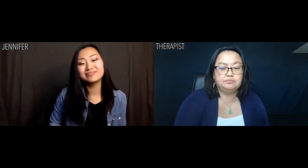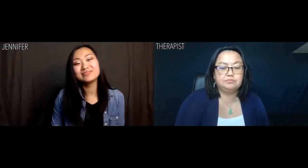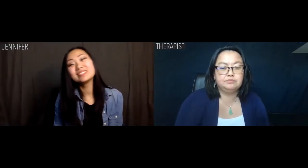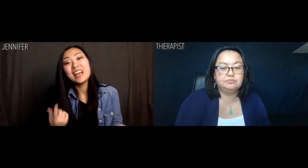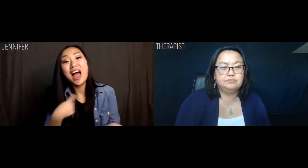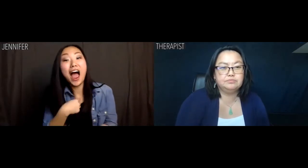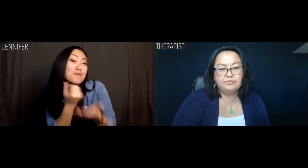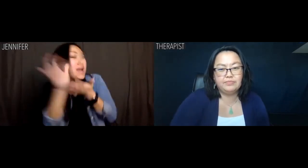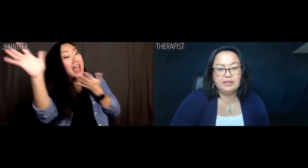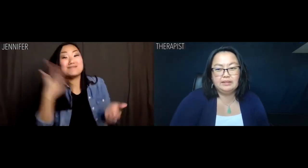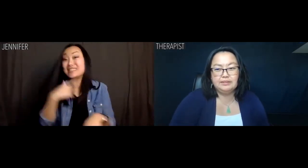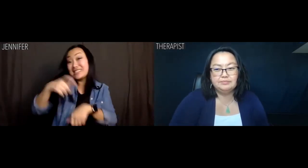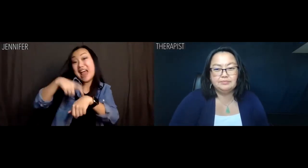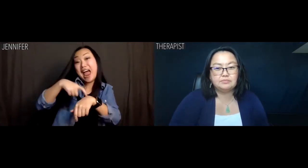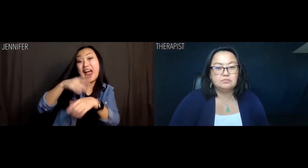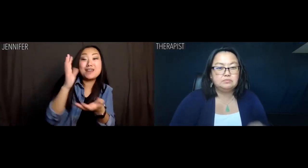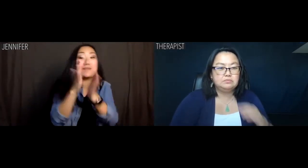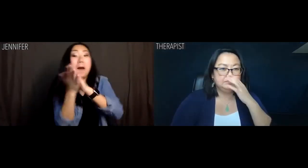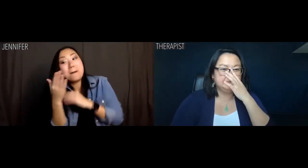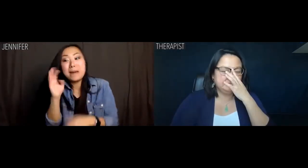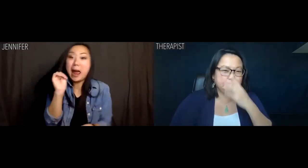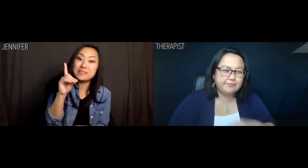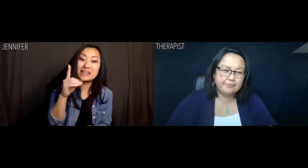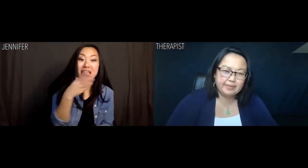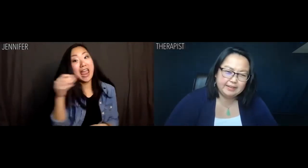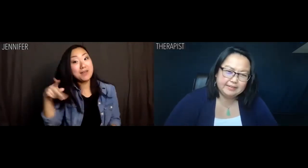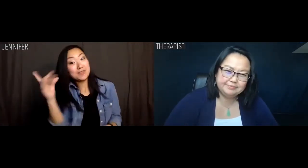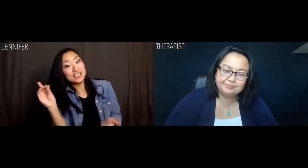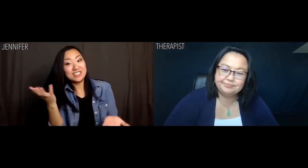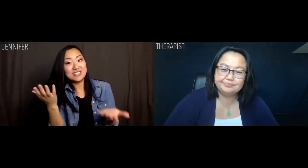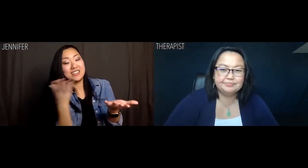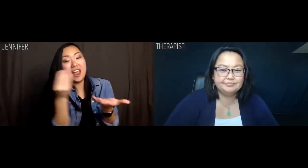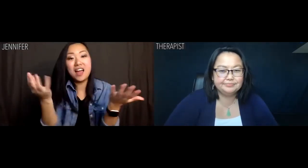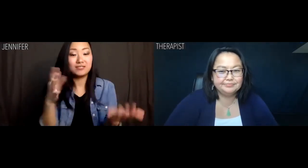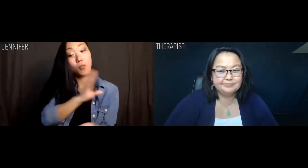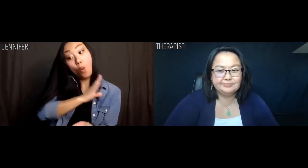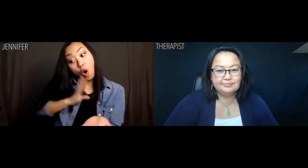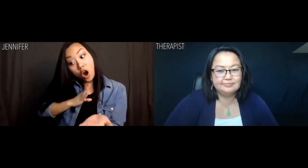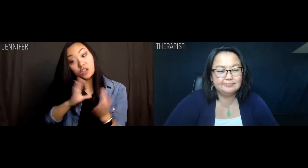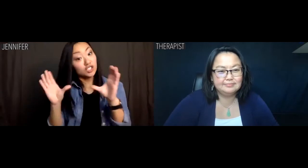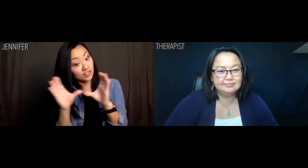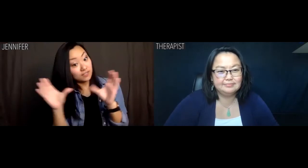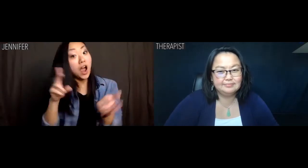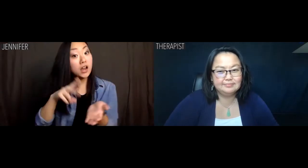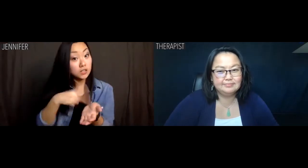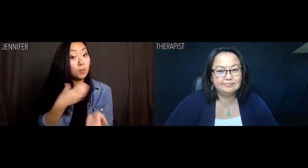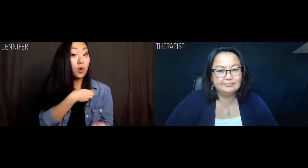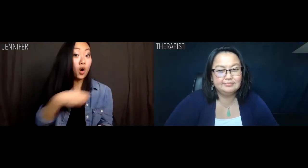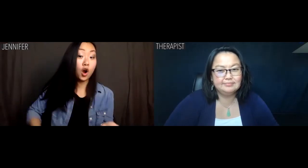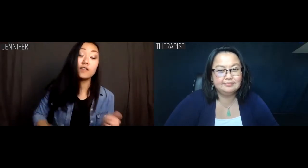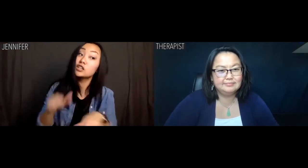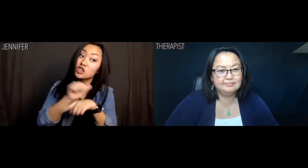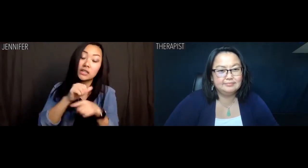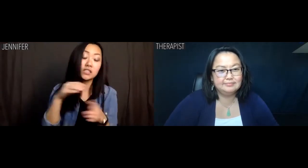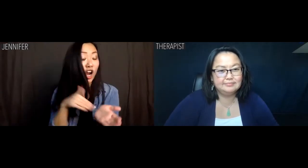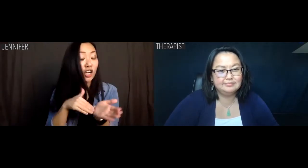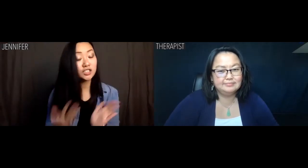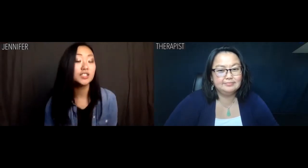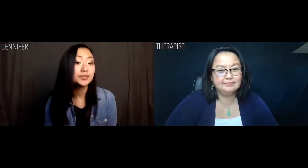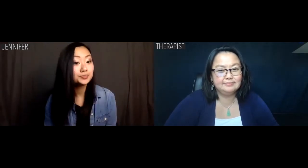I guess I just wasted my time becoming an MD PhD board-certified double-Harvard-trained doctor.